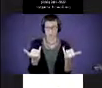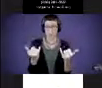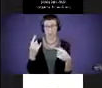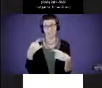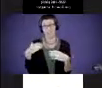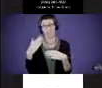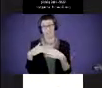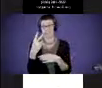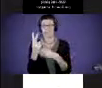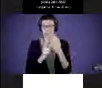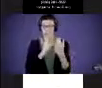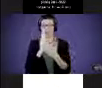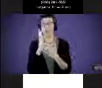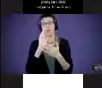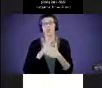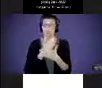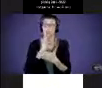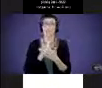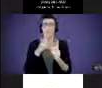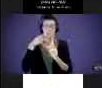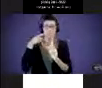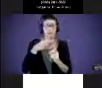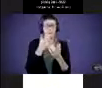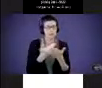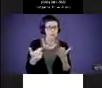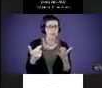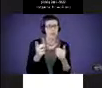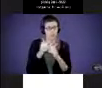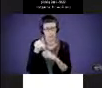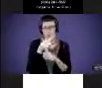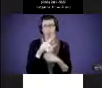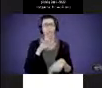I'm going to share some specific resources with you and talk about why they recreated.